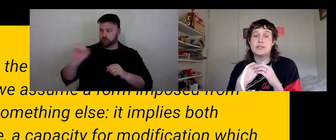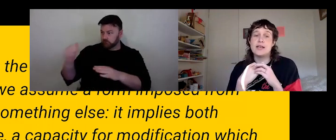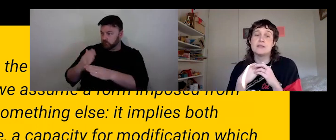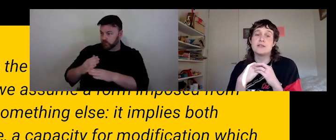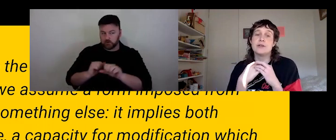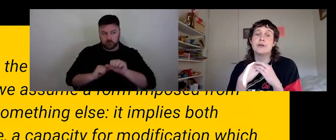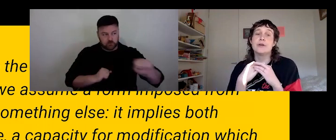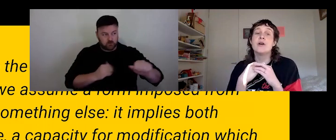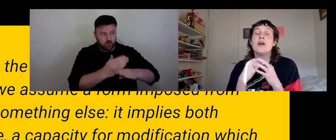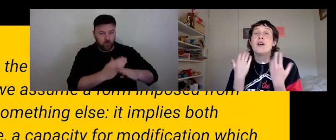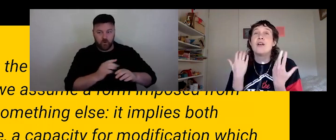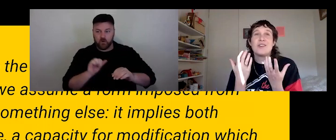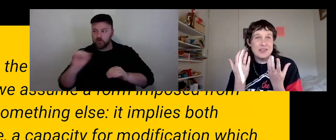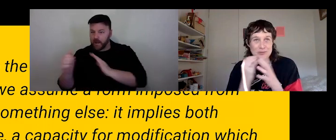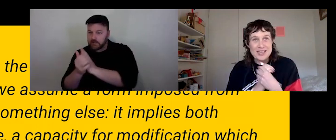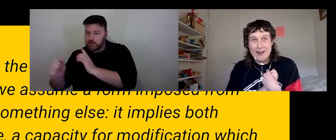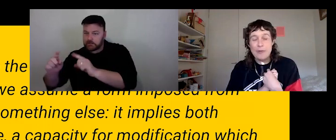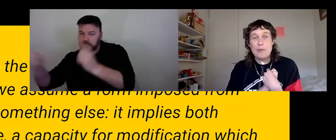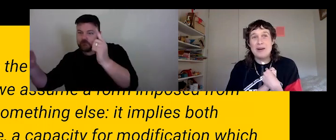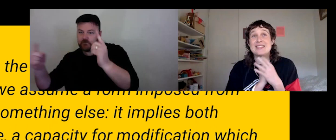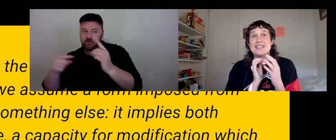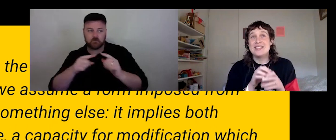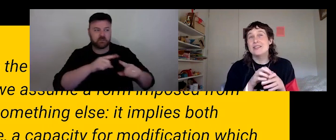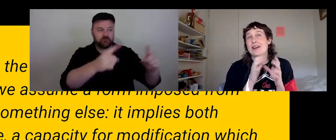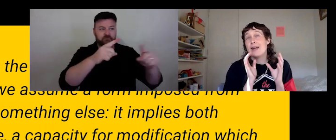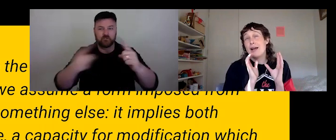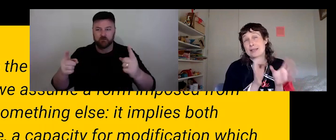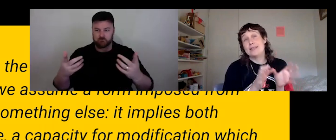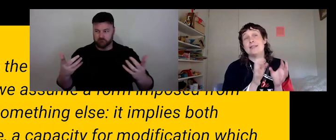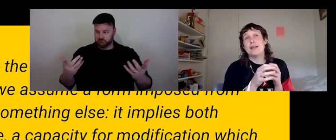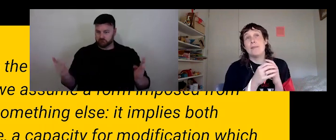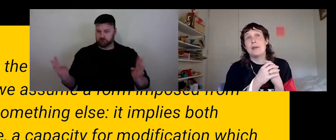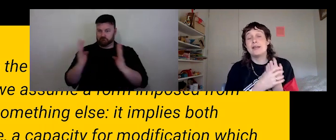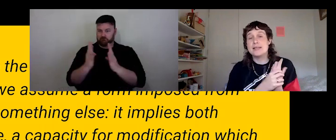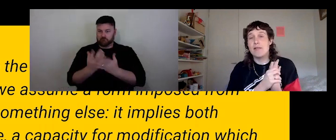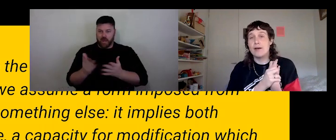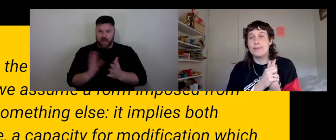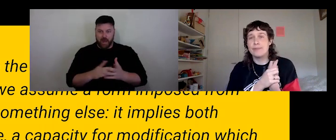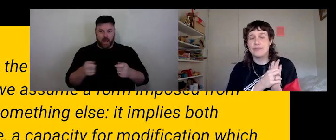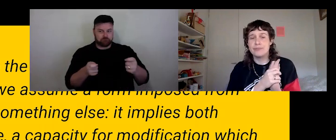sets. So the request was how we might steer artistic company together.